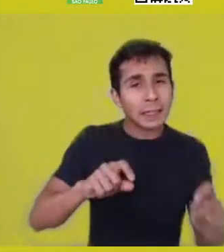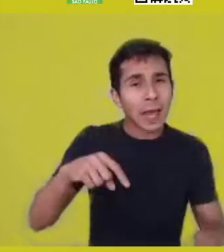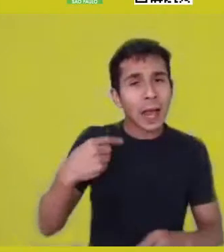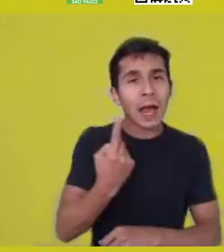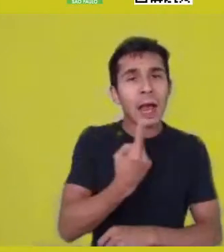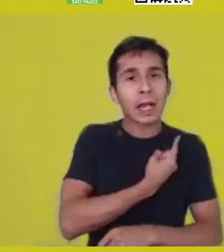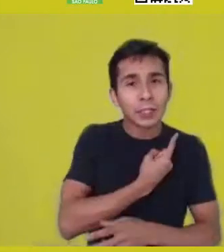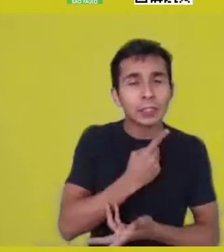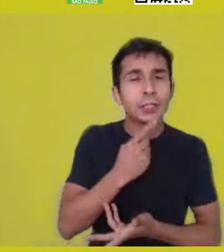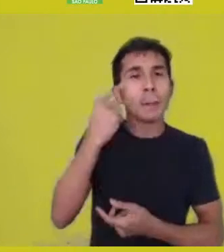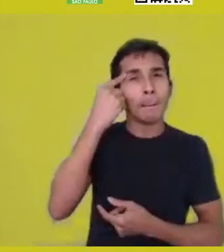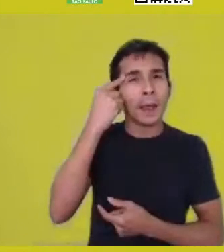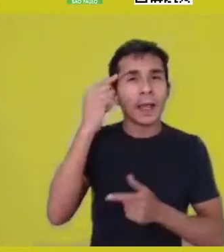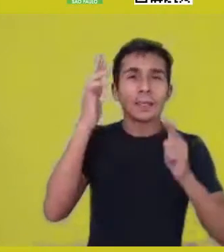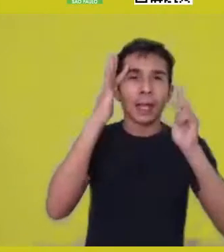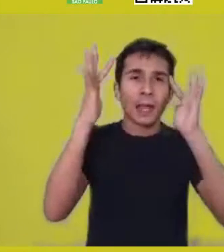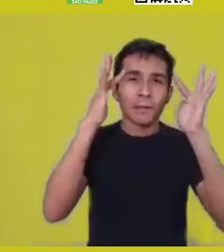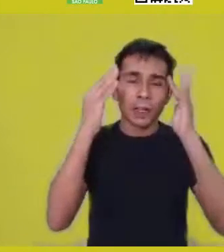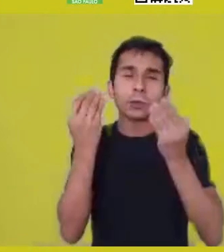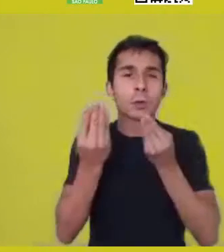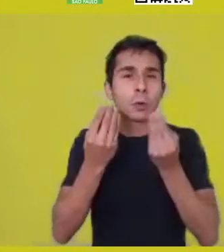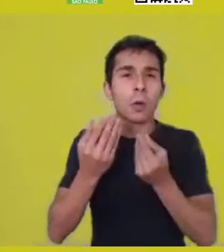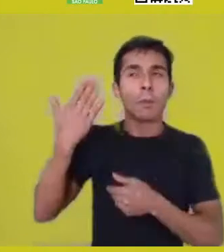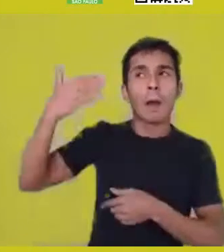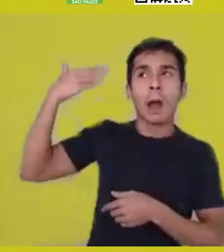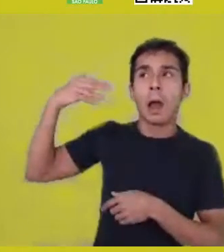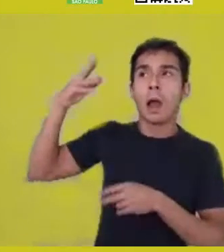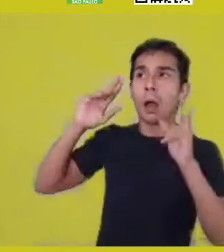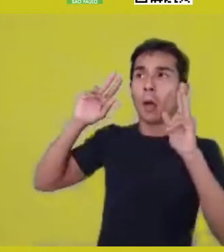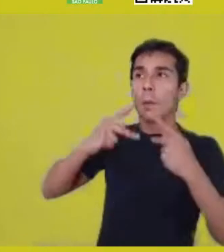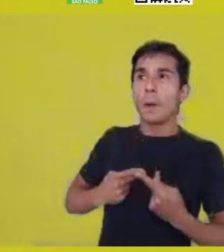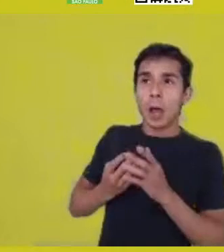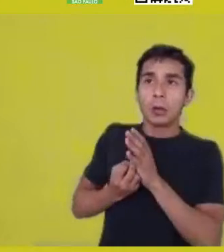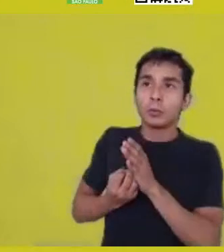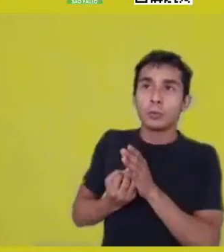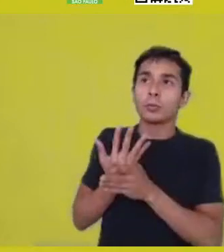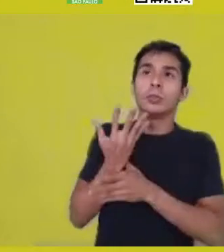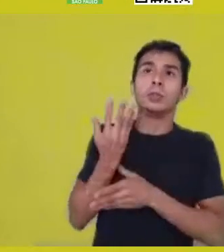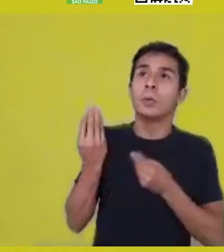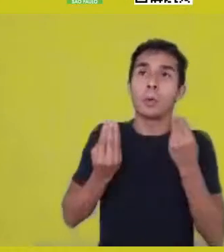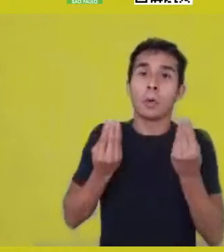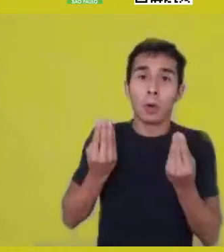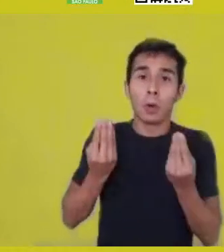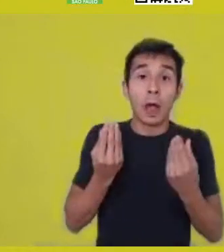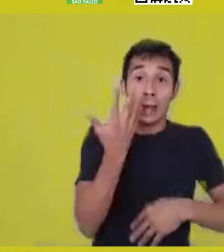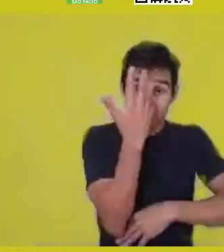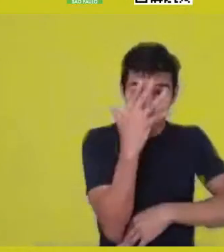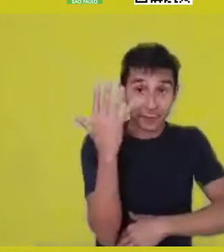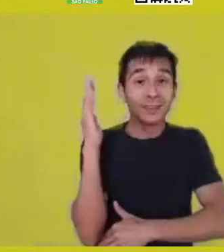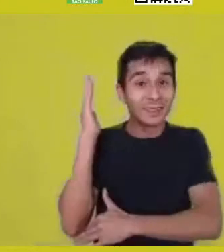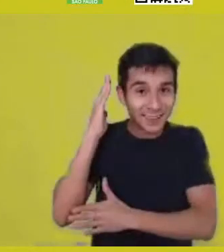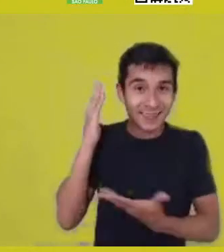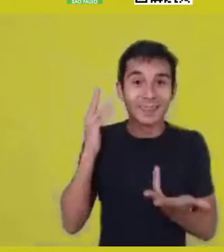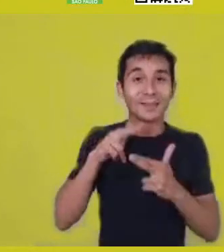So, we can’t disconnect from that. That’s the first aspect.